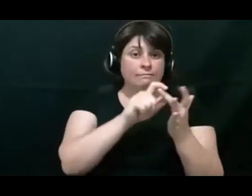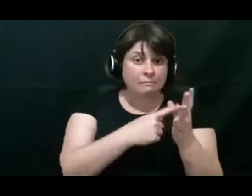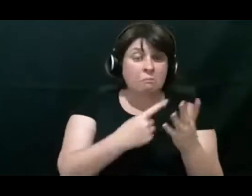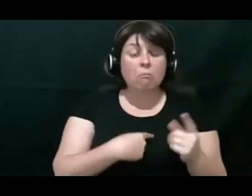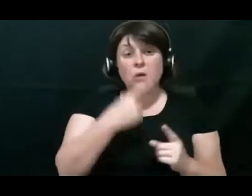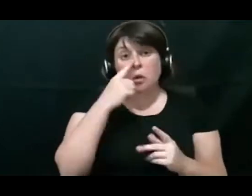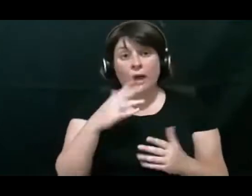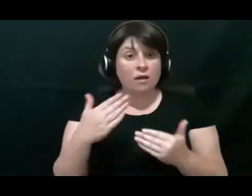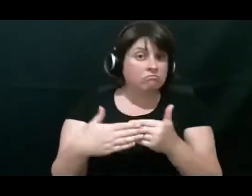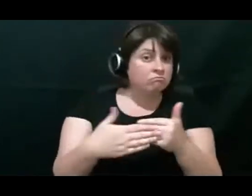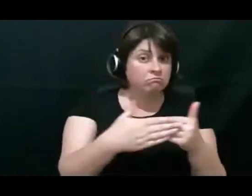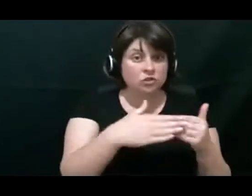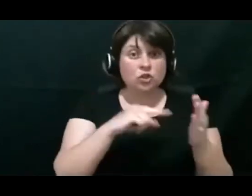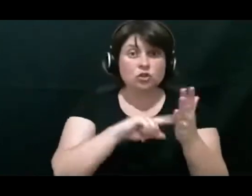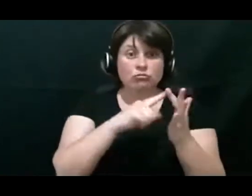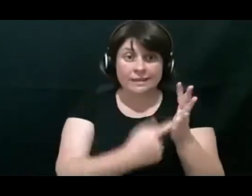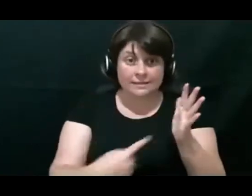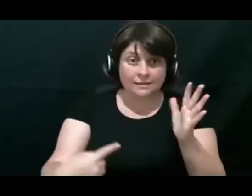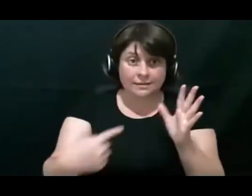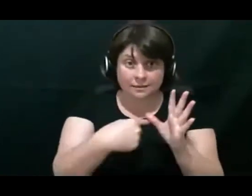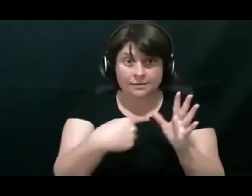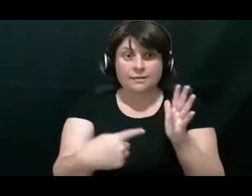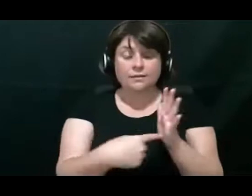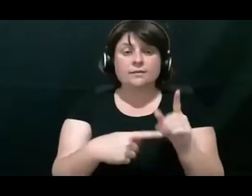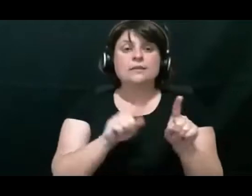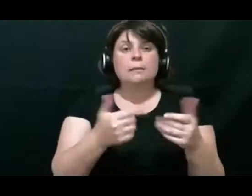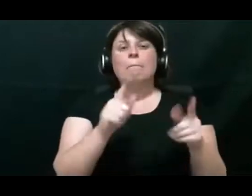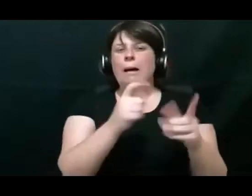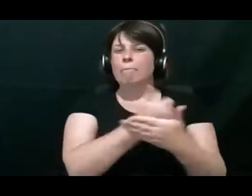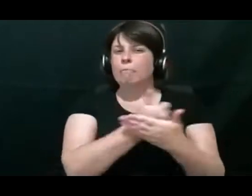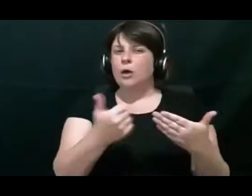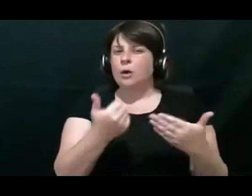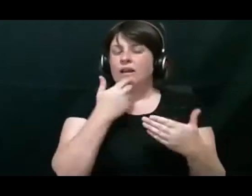And only becomes ‑ becomes permanent, however, if left untreated.